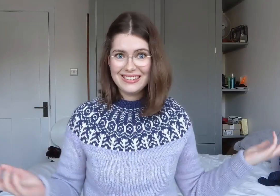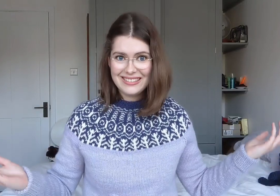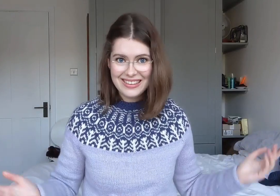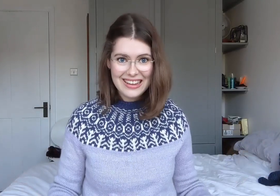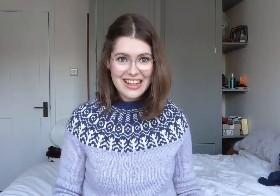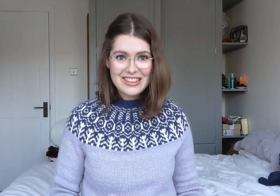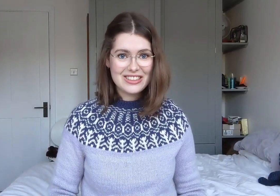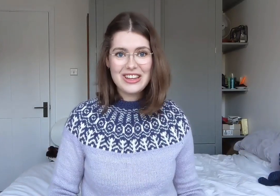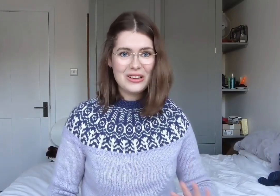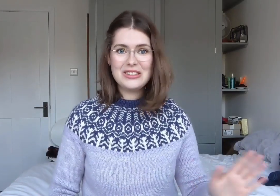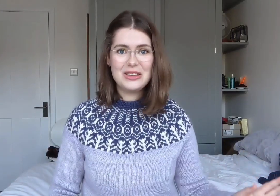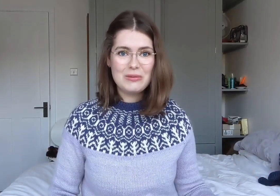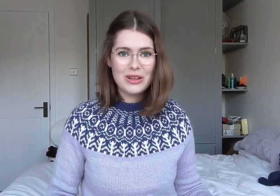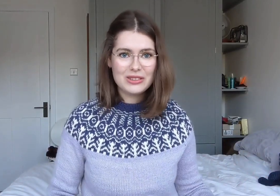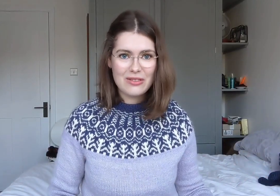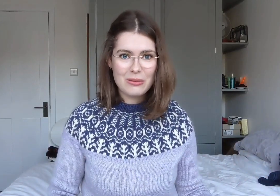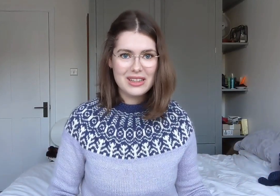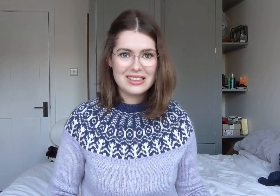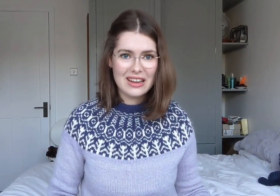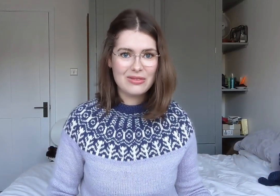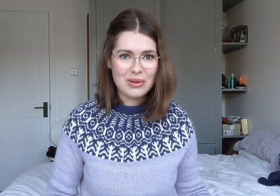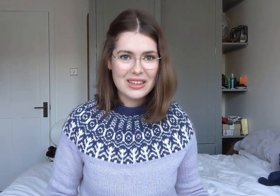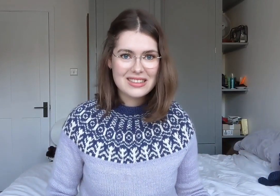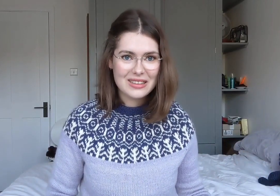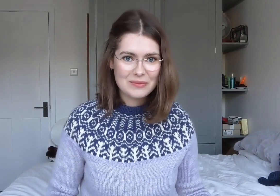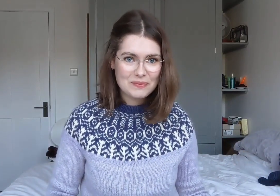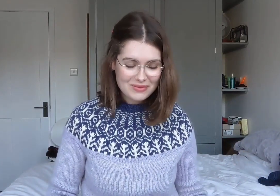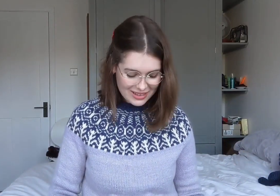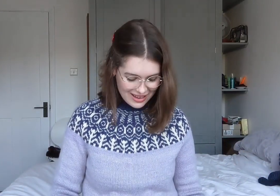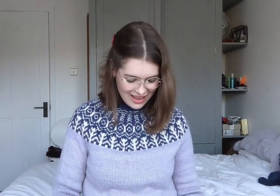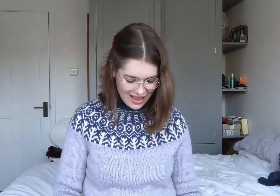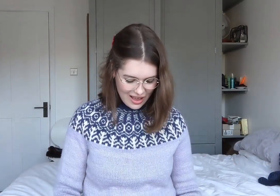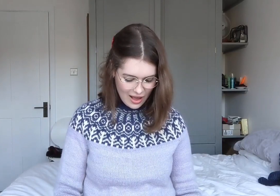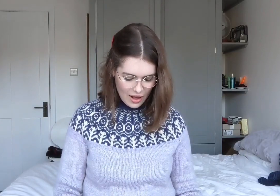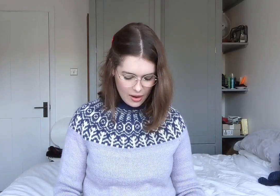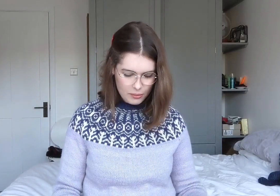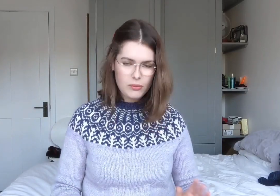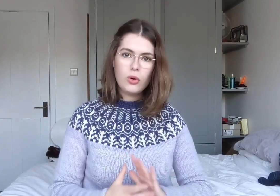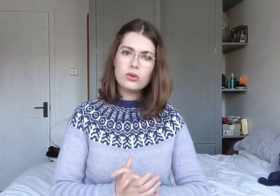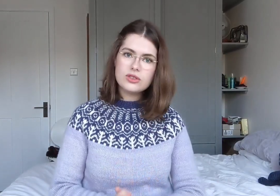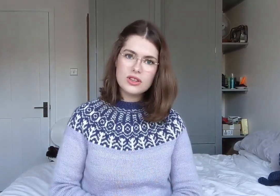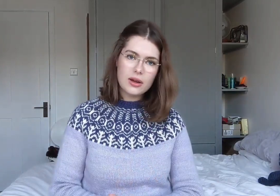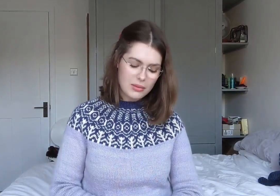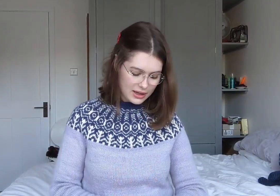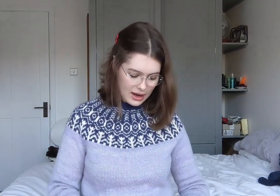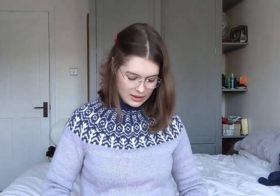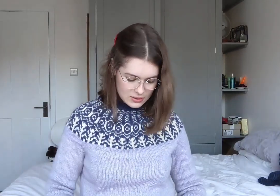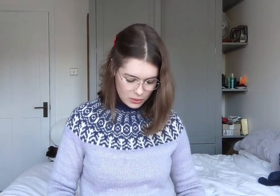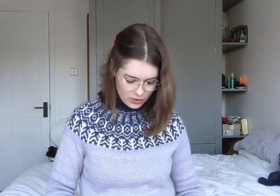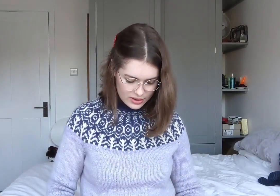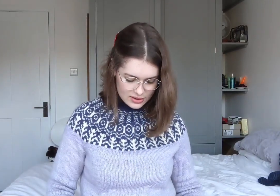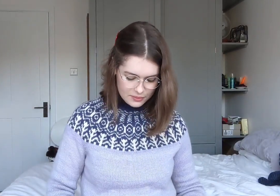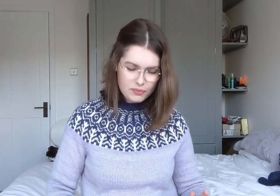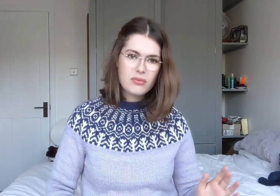Just don't assume you'll never meet a deaf person. Also, my next point.